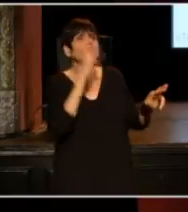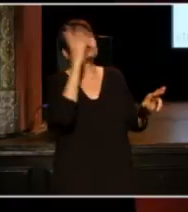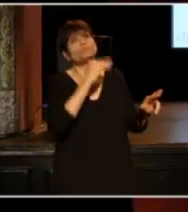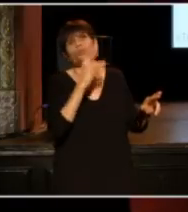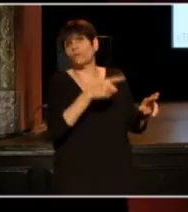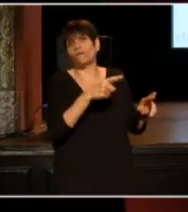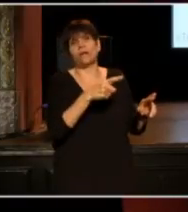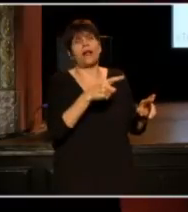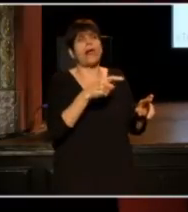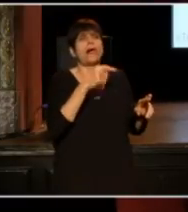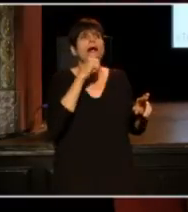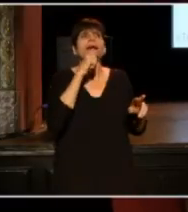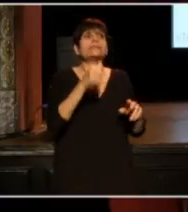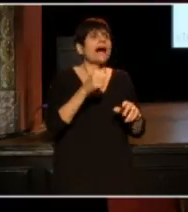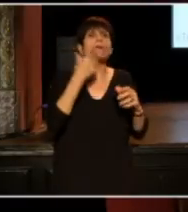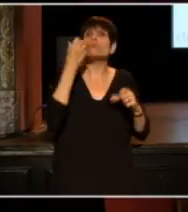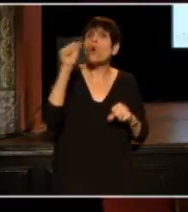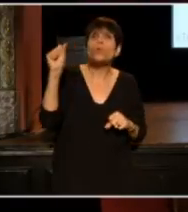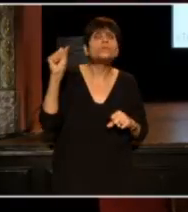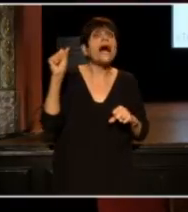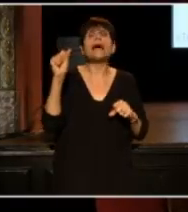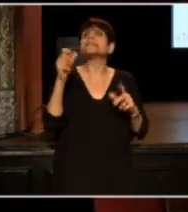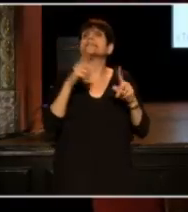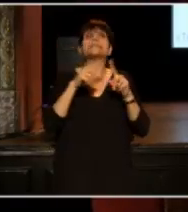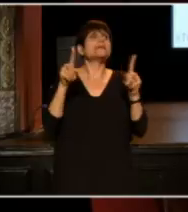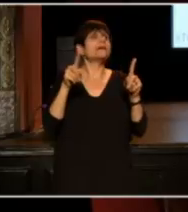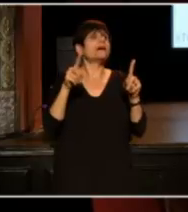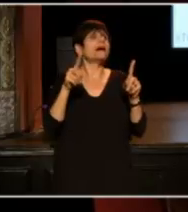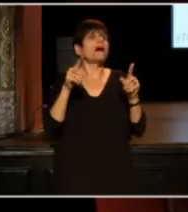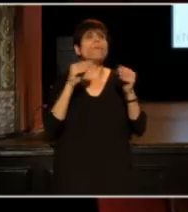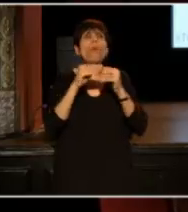It wasn't a sit-in, it wasn't a protest, it was much more of a hash-tag,